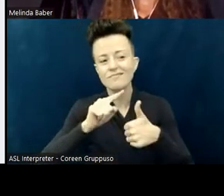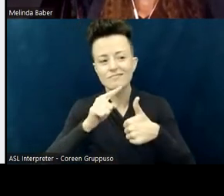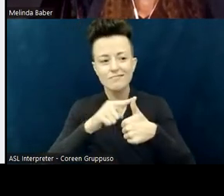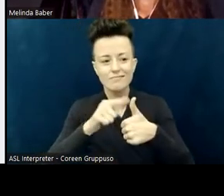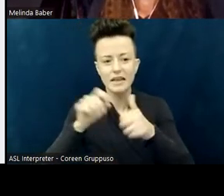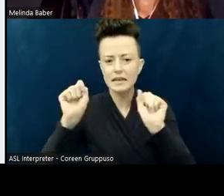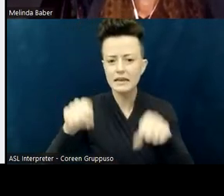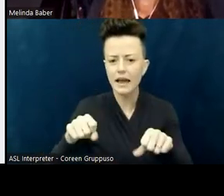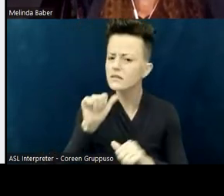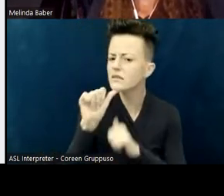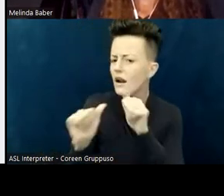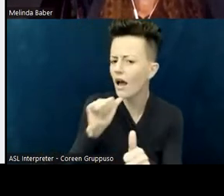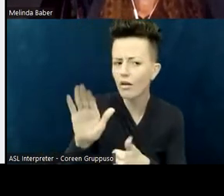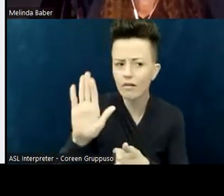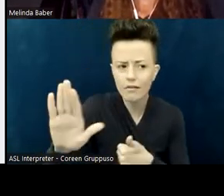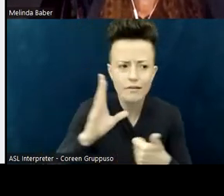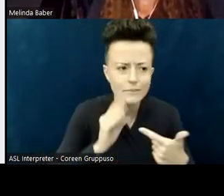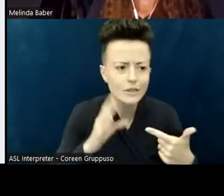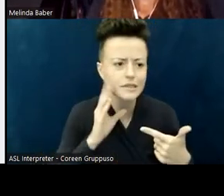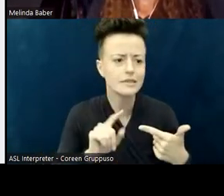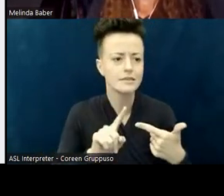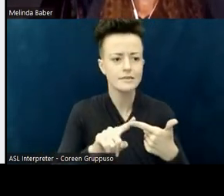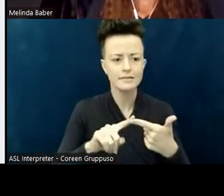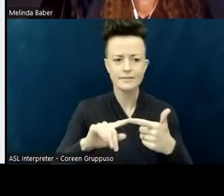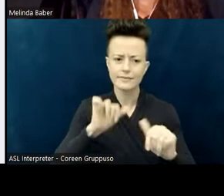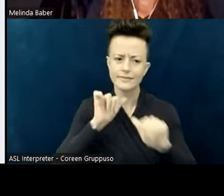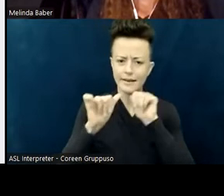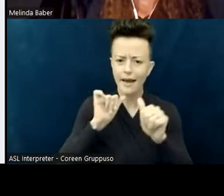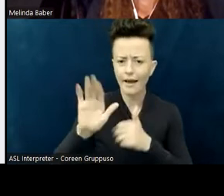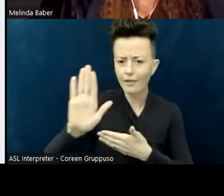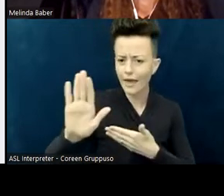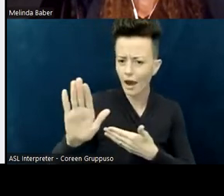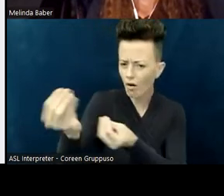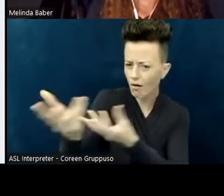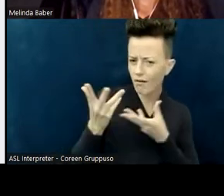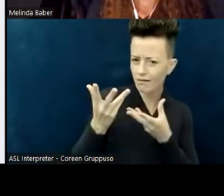that could be deliberate. I'm not talking about full, rude discrimination; this is something that sounds